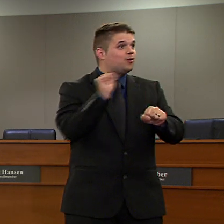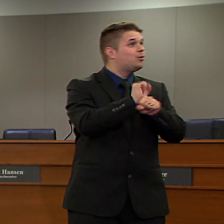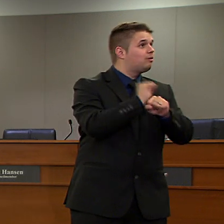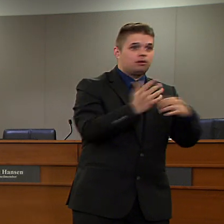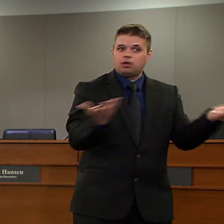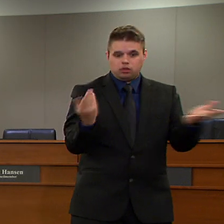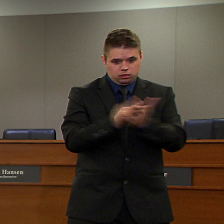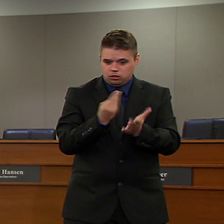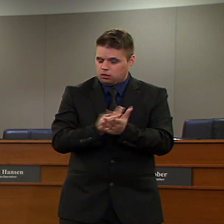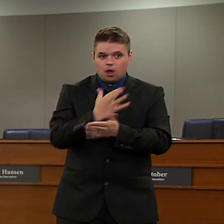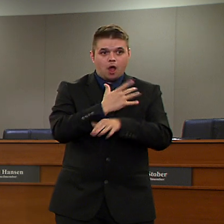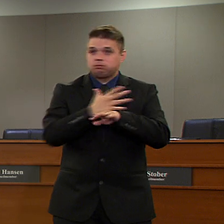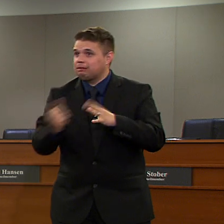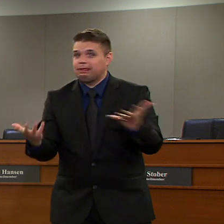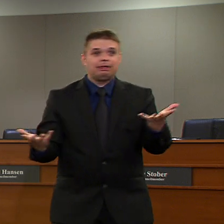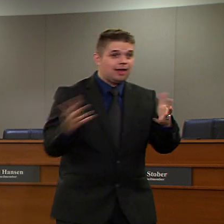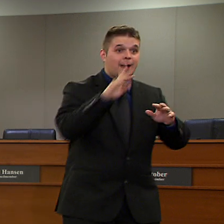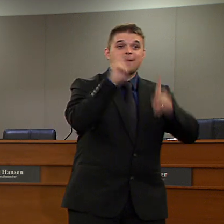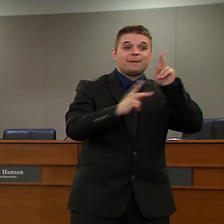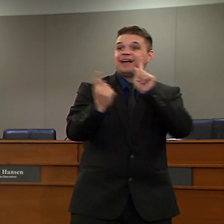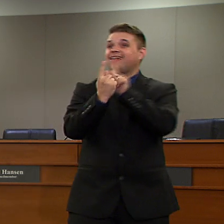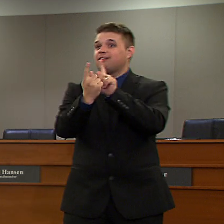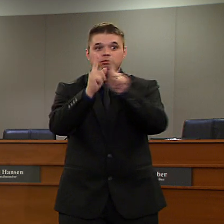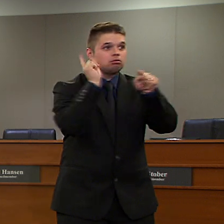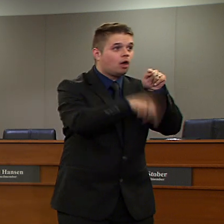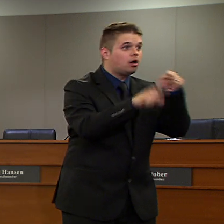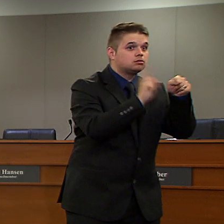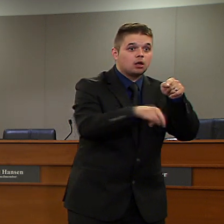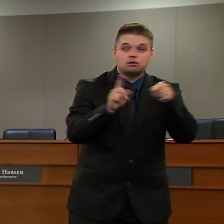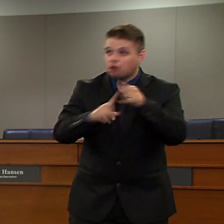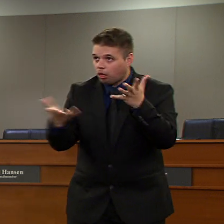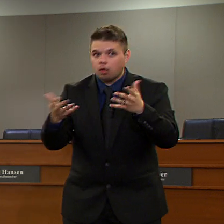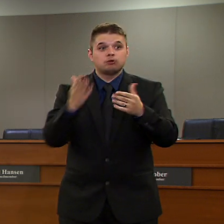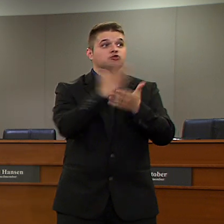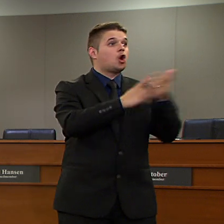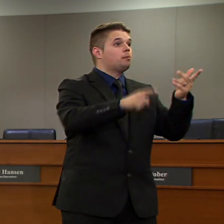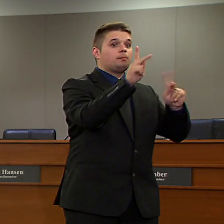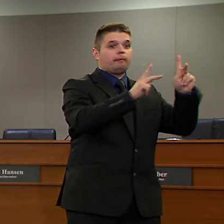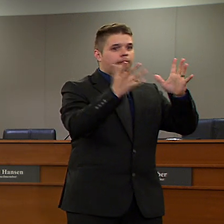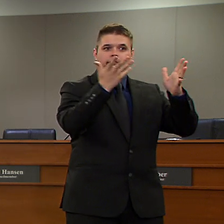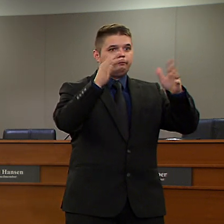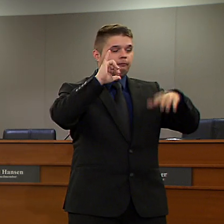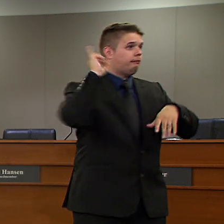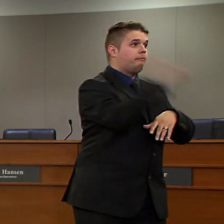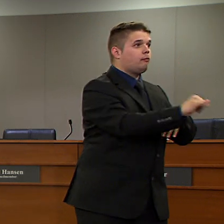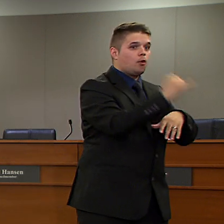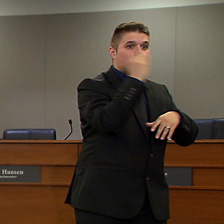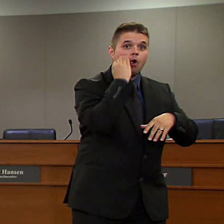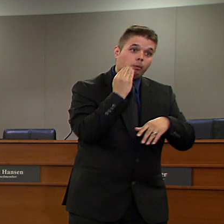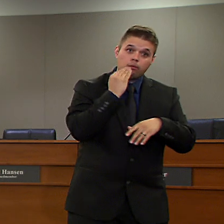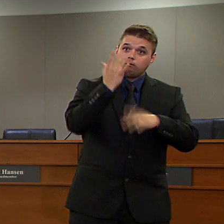tremendous illness and many have lost loved ones. This is an extremely difficult